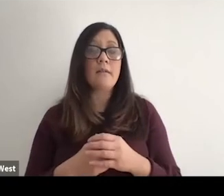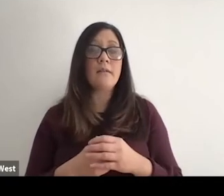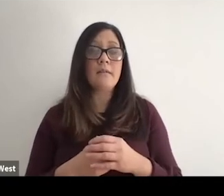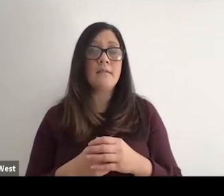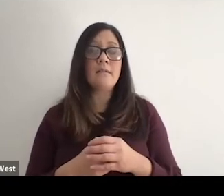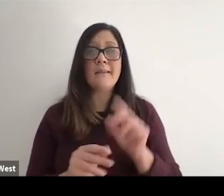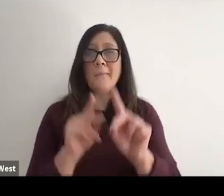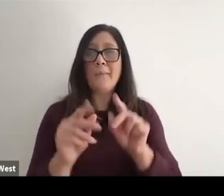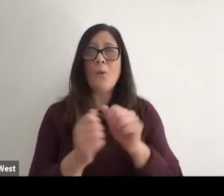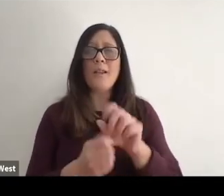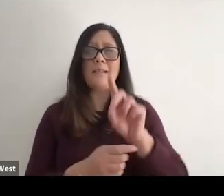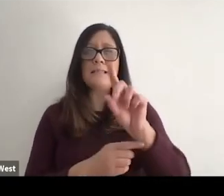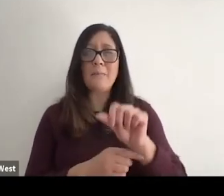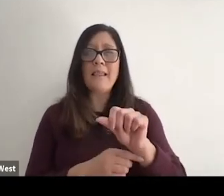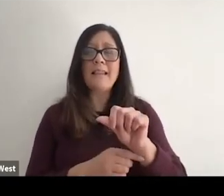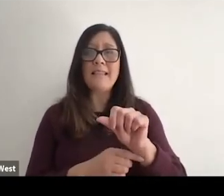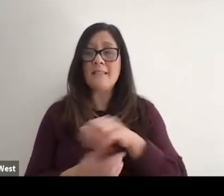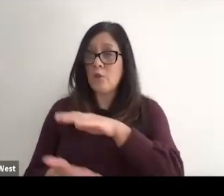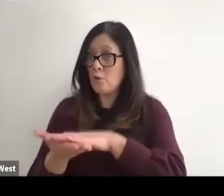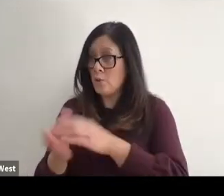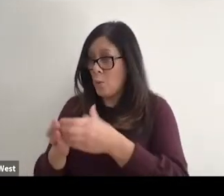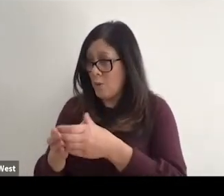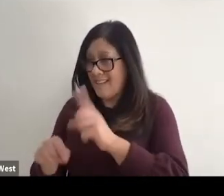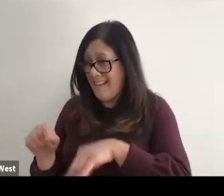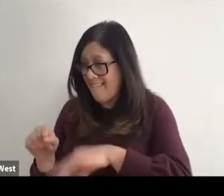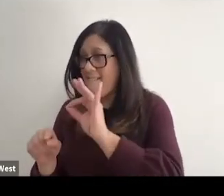people with disabilities have to look outside of their school system